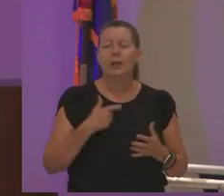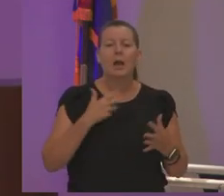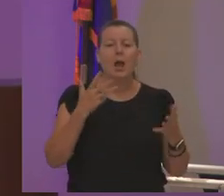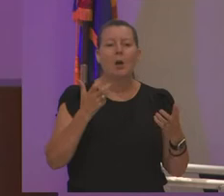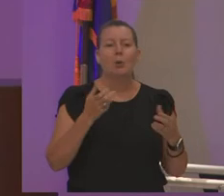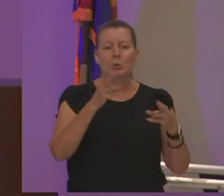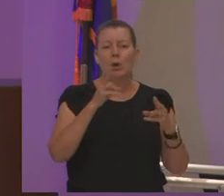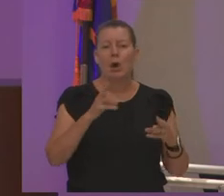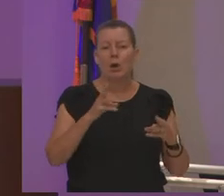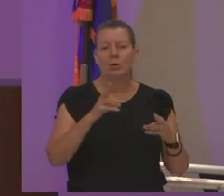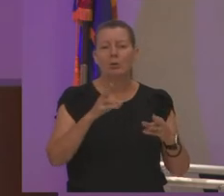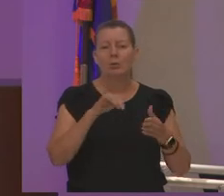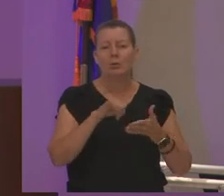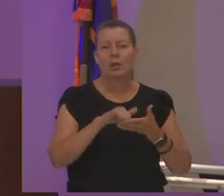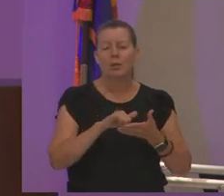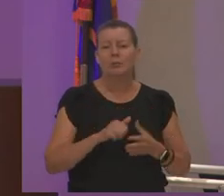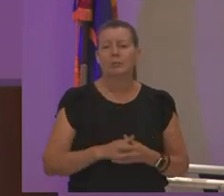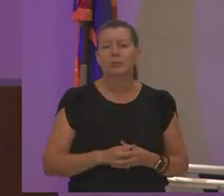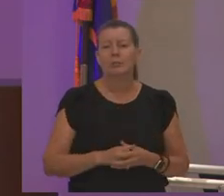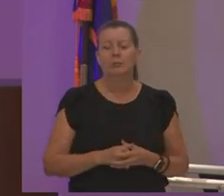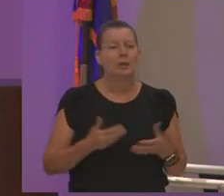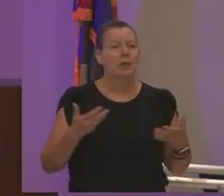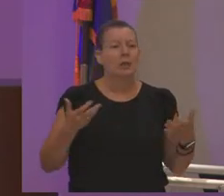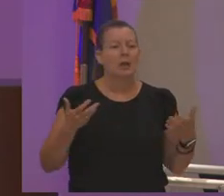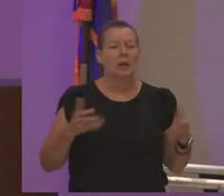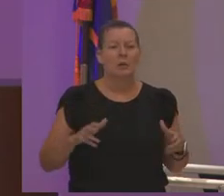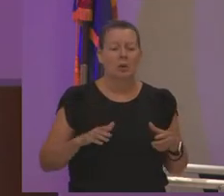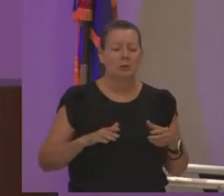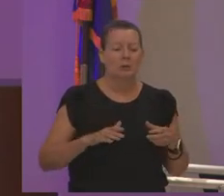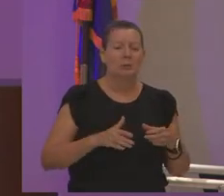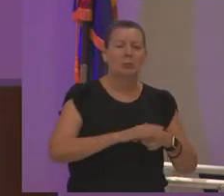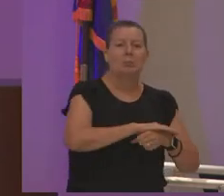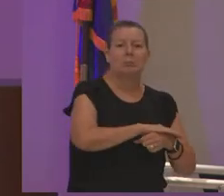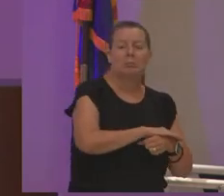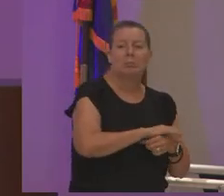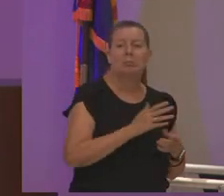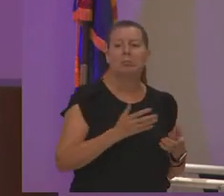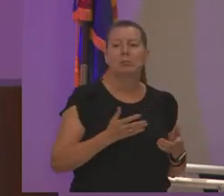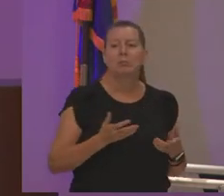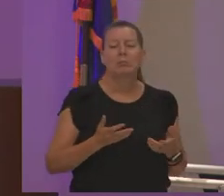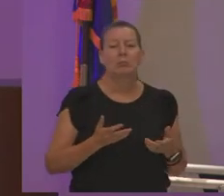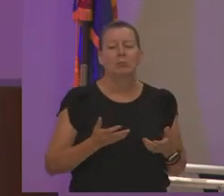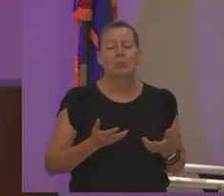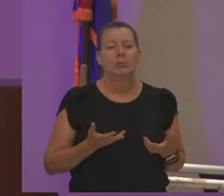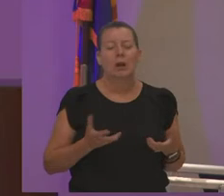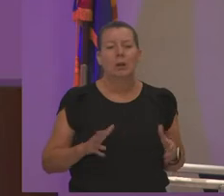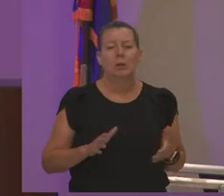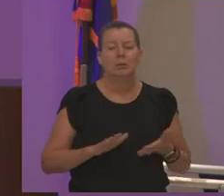that i don't want to sugarcoat that i don't want to just jump over that and act like now that you